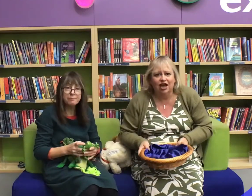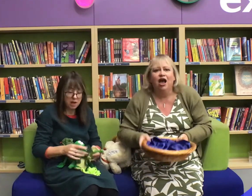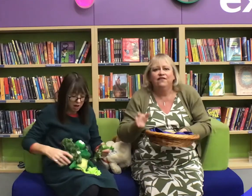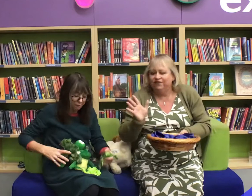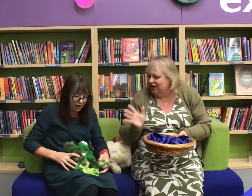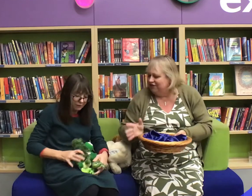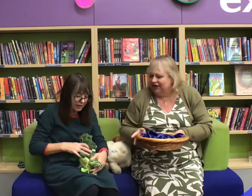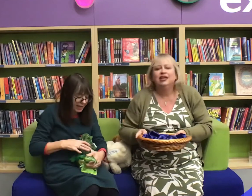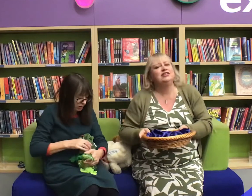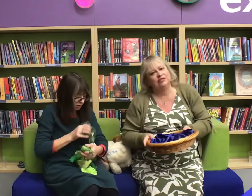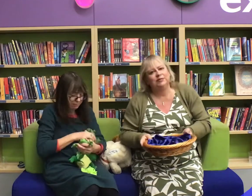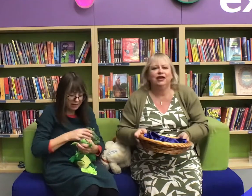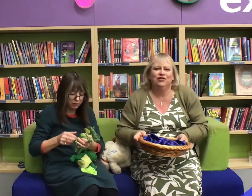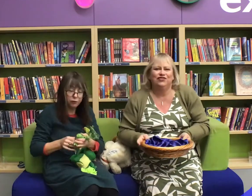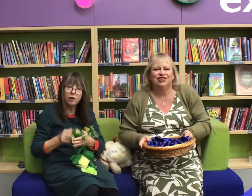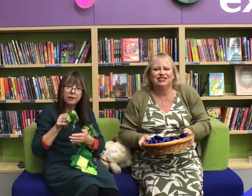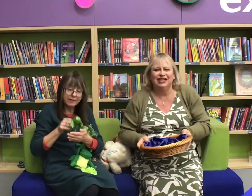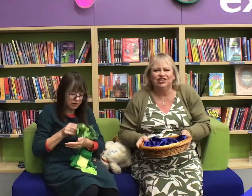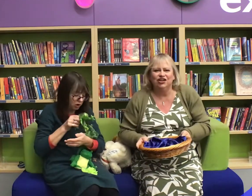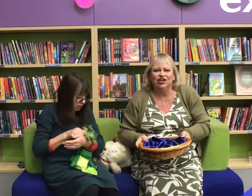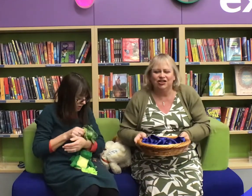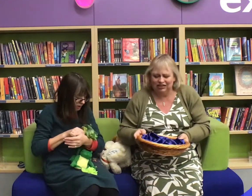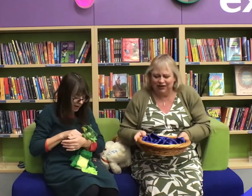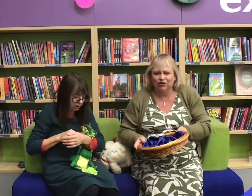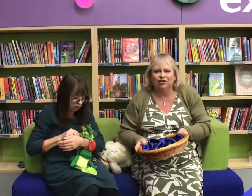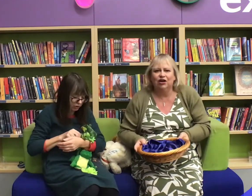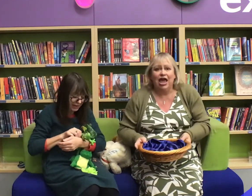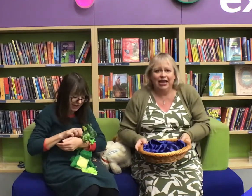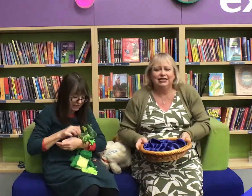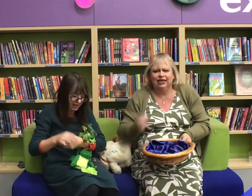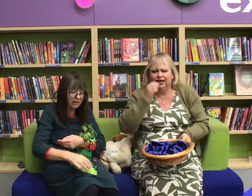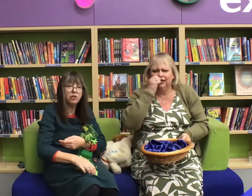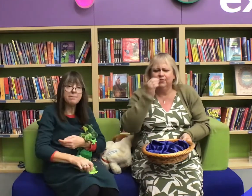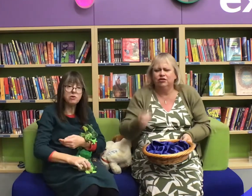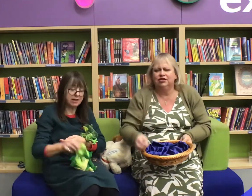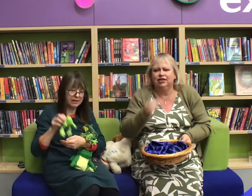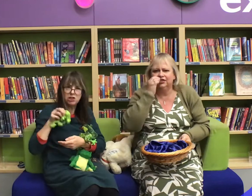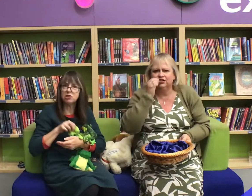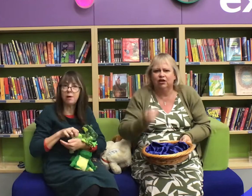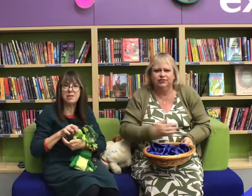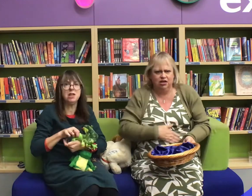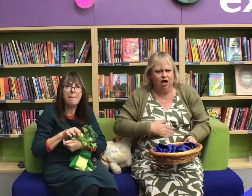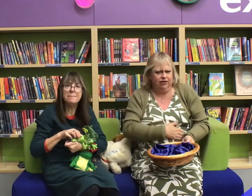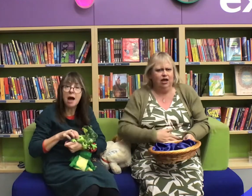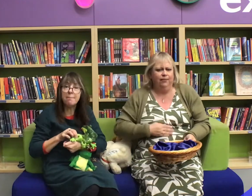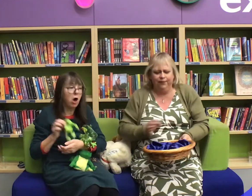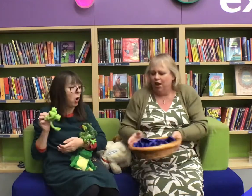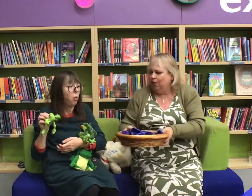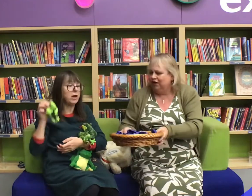Five little speckled frogs sat on a speckled log eating the most delicious grubs yum yum!